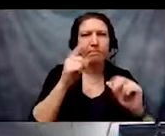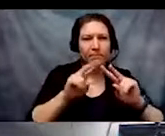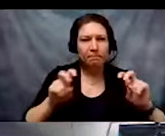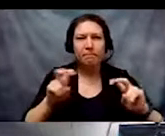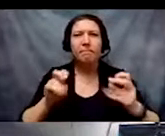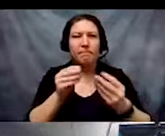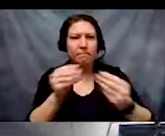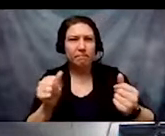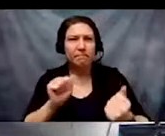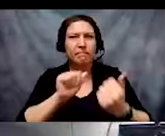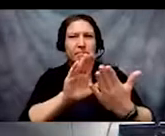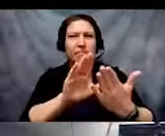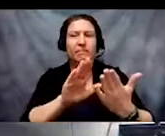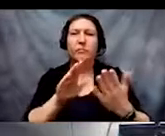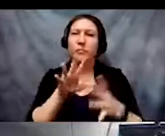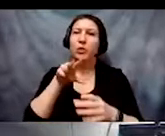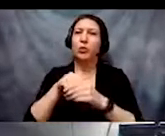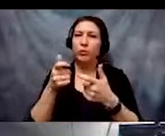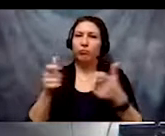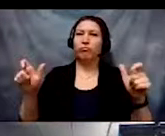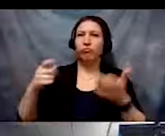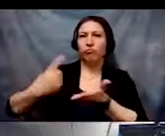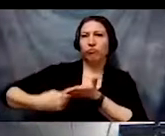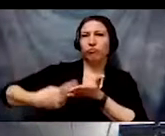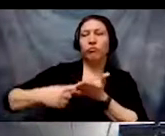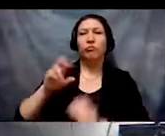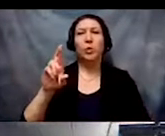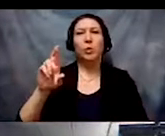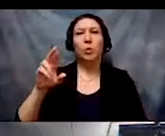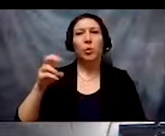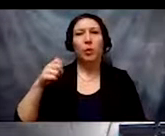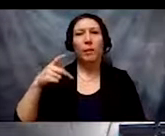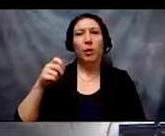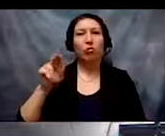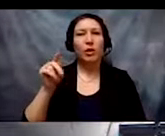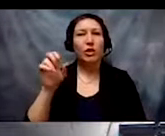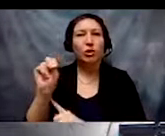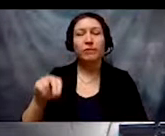including the larger conversation of reparations, repatriation,